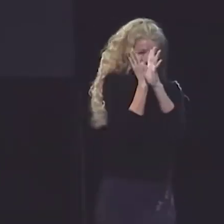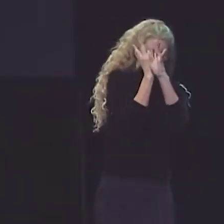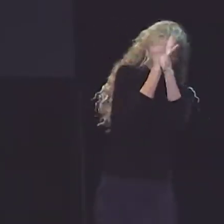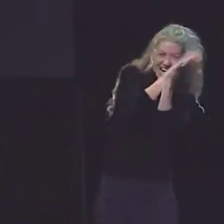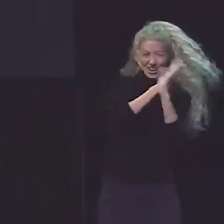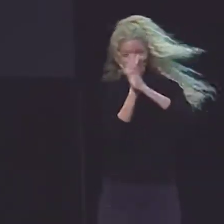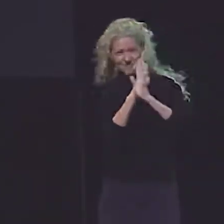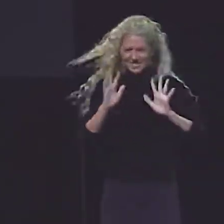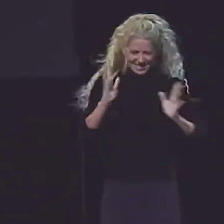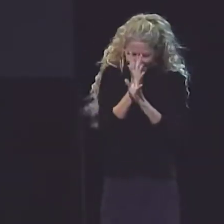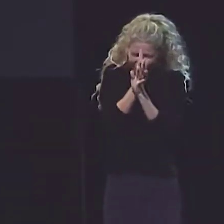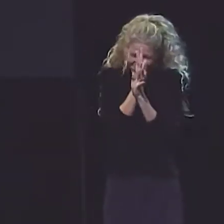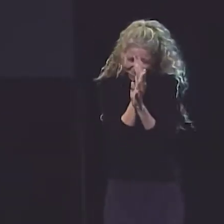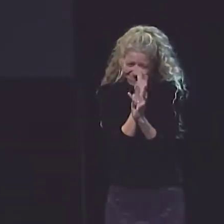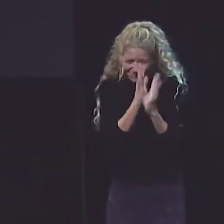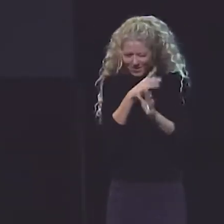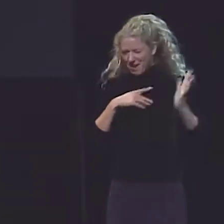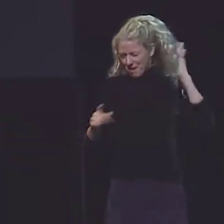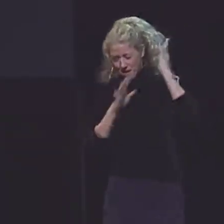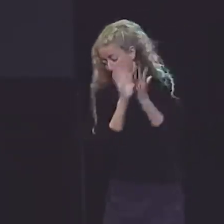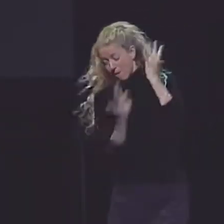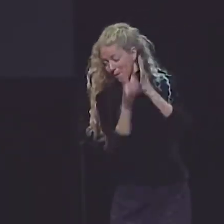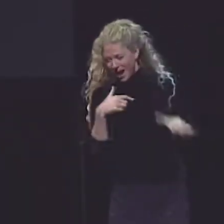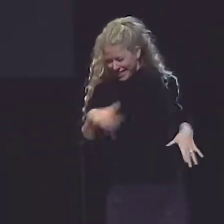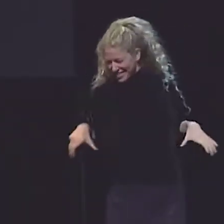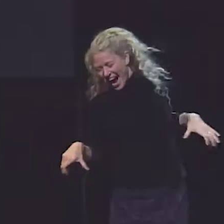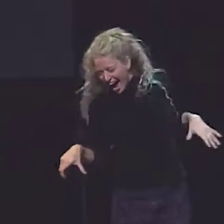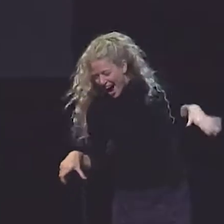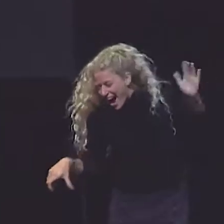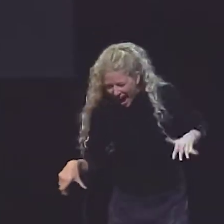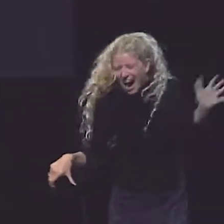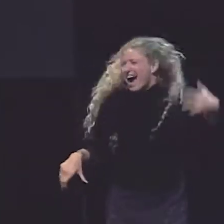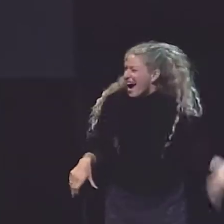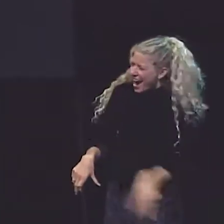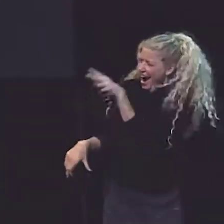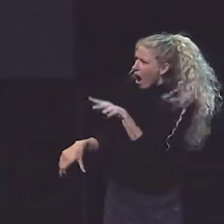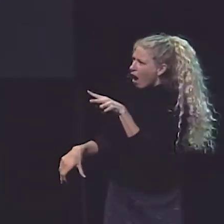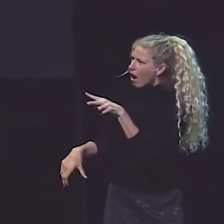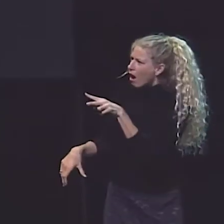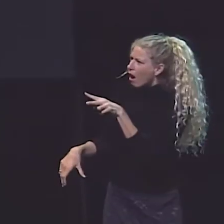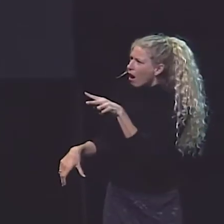BACK EXACTLY WHERE THEY WERE AND FILE OUT OF THE BUILDING. ALL OF US GO DOWN THE STAIRWAY